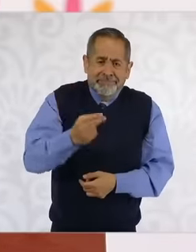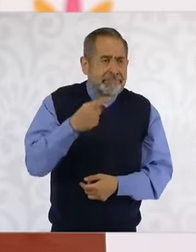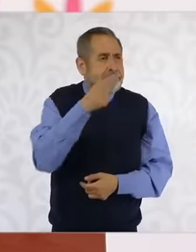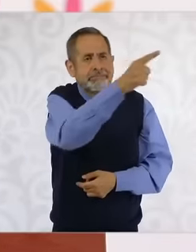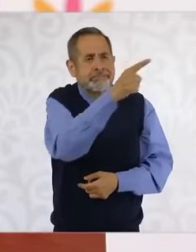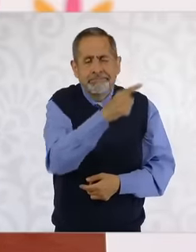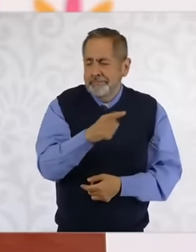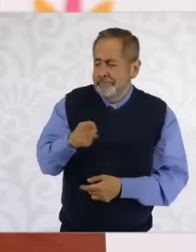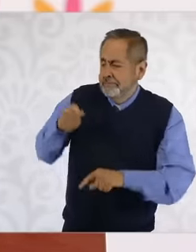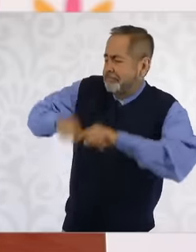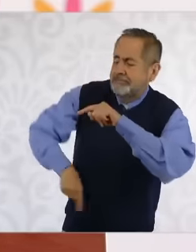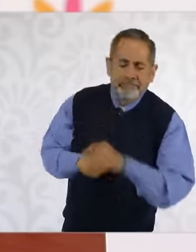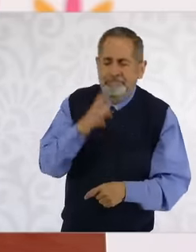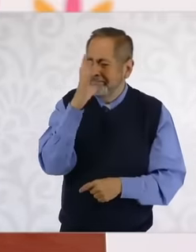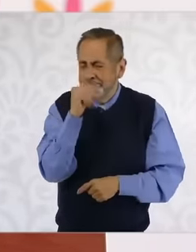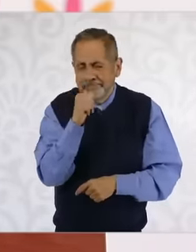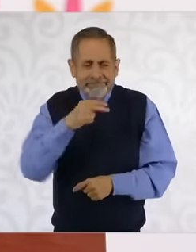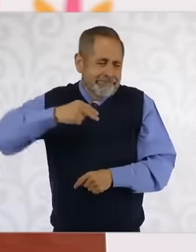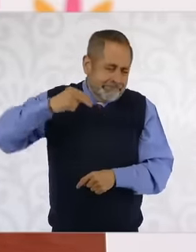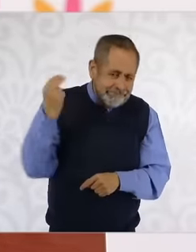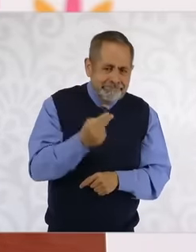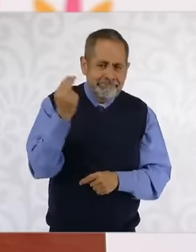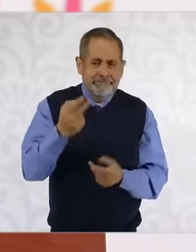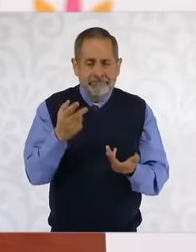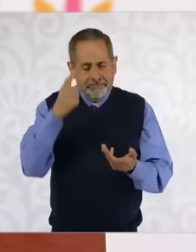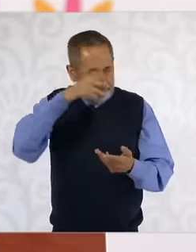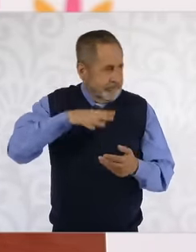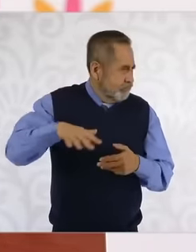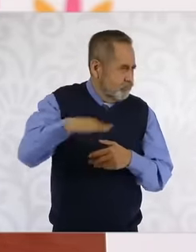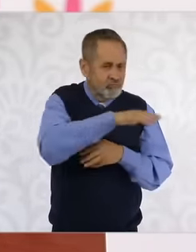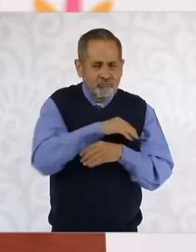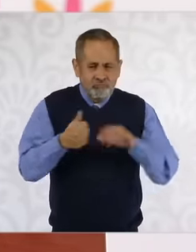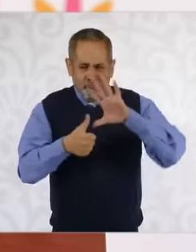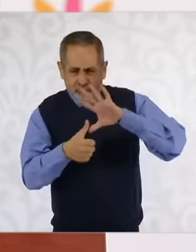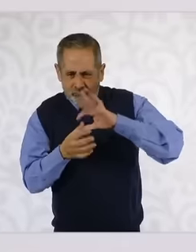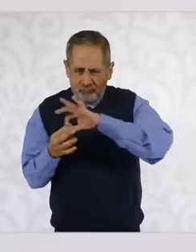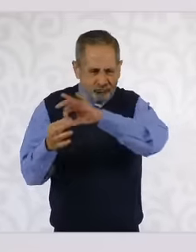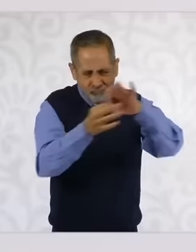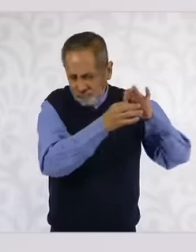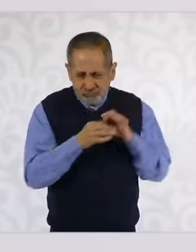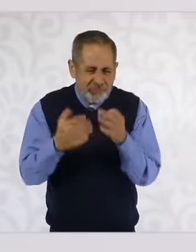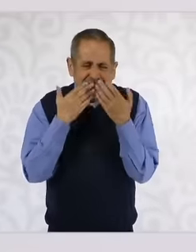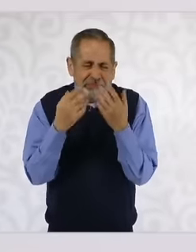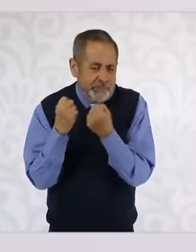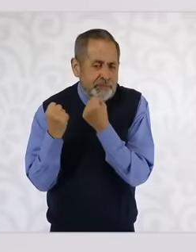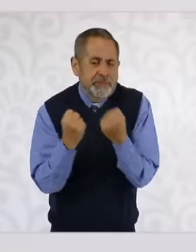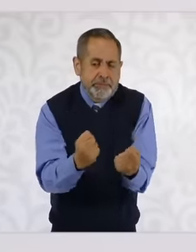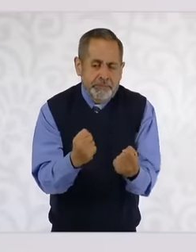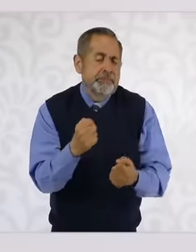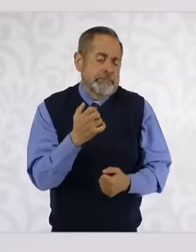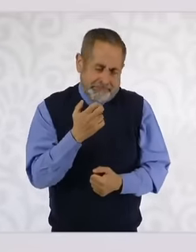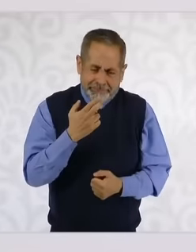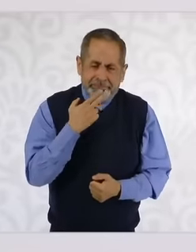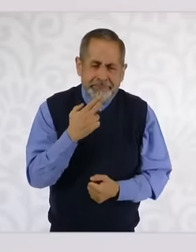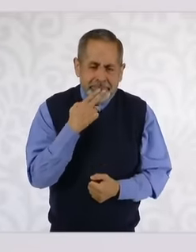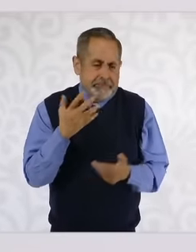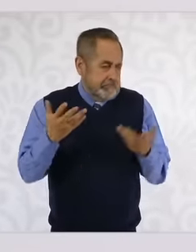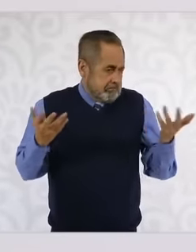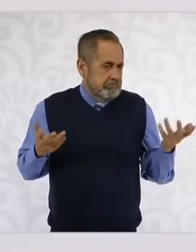the geopolitical field, so it is something that strengthens us and that we are sure of.